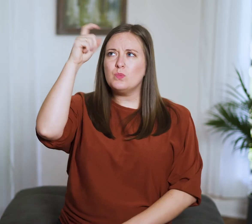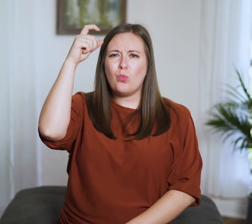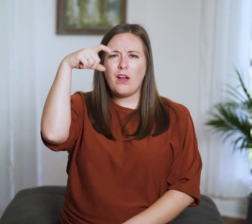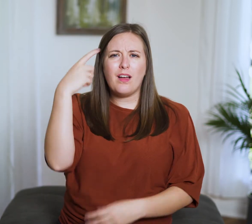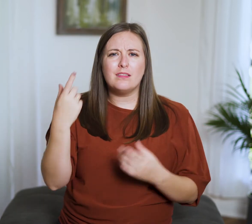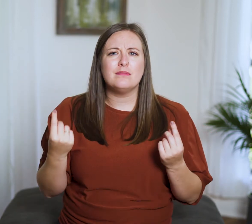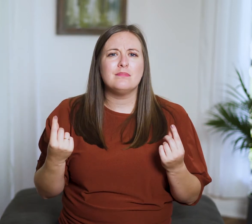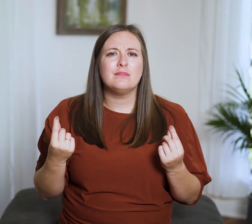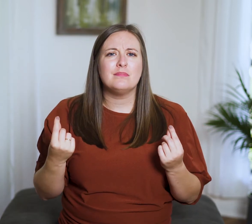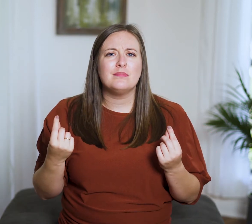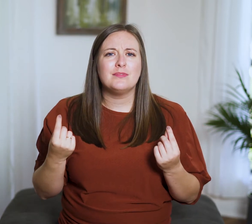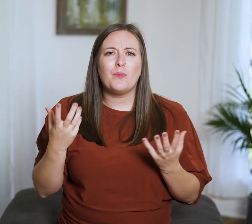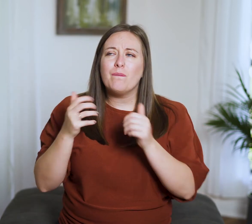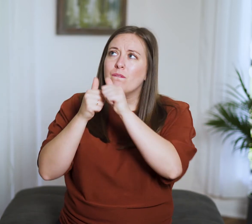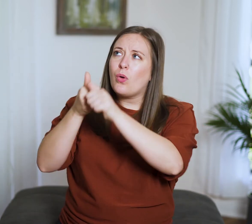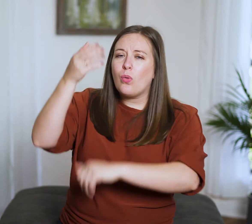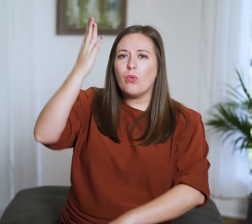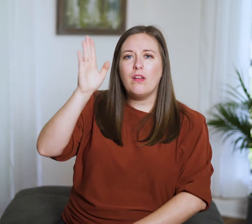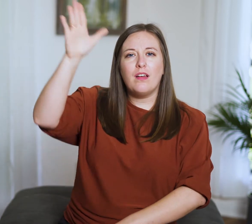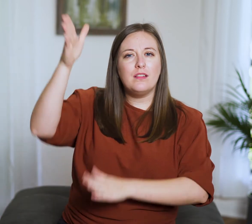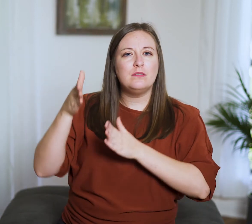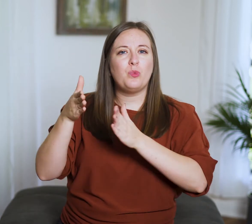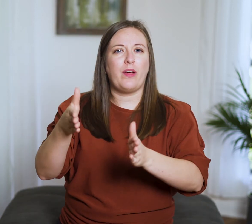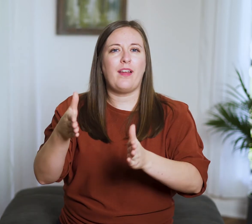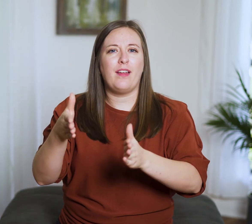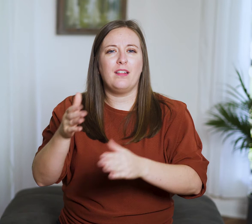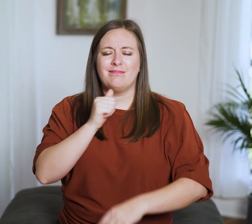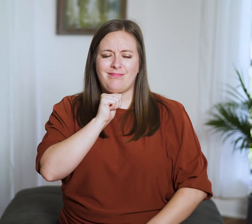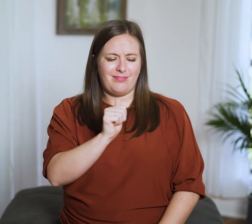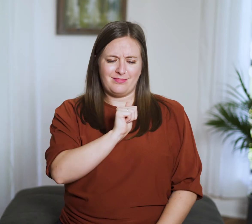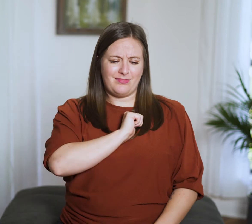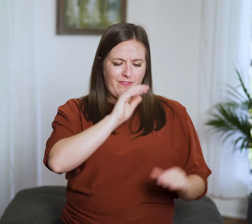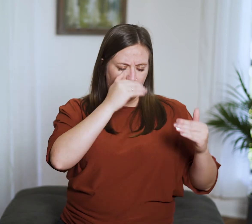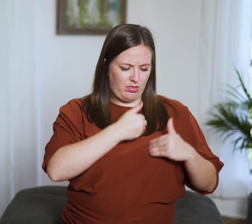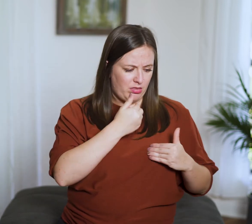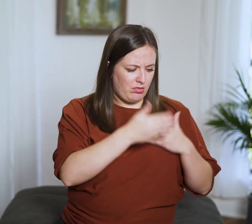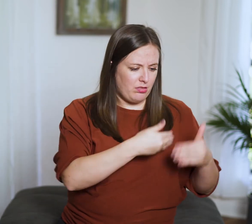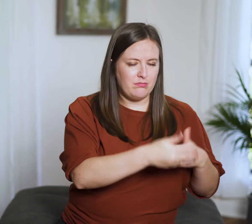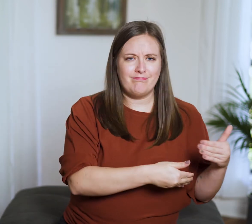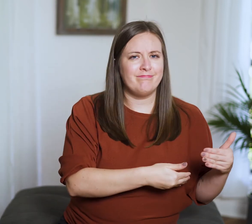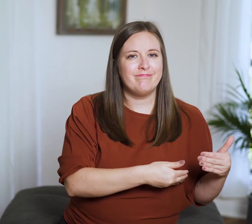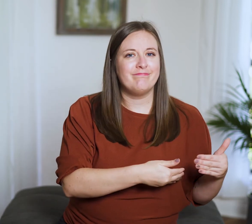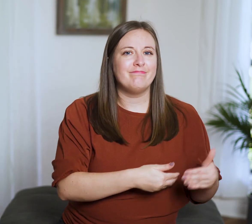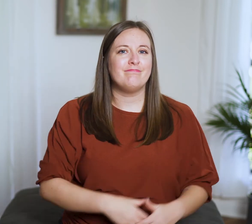the wise thing to do is walk in God’s ways, not their own.